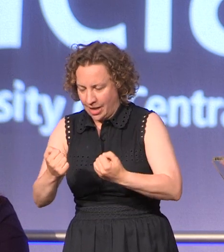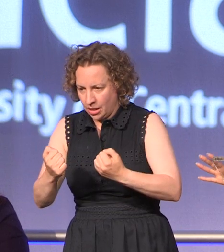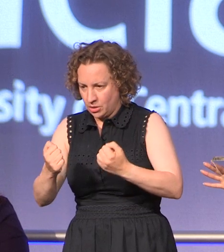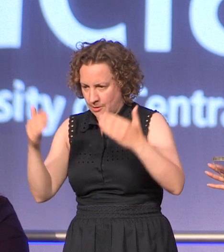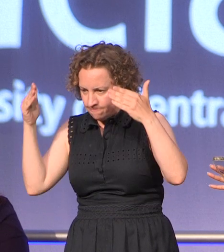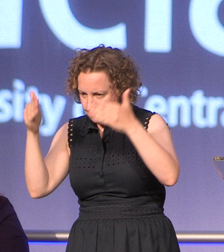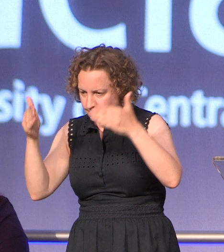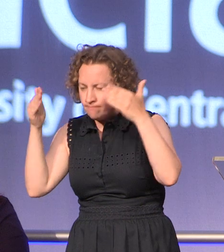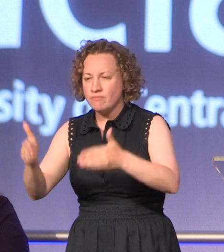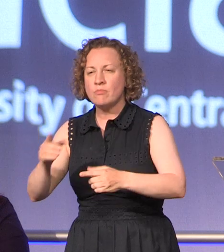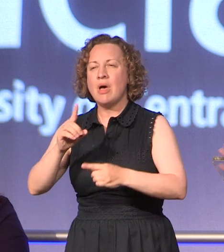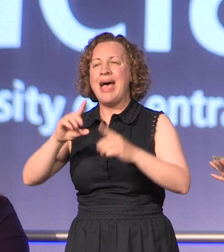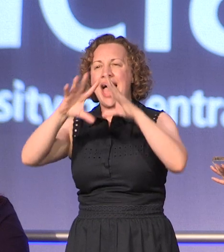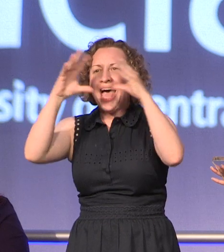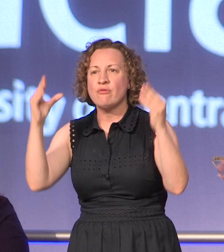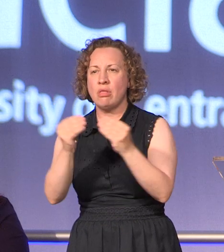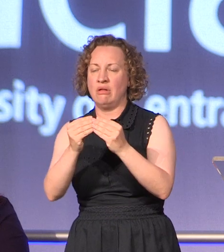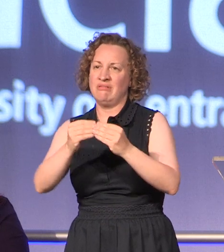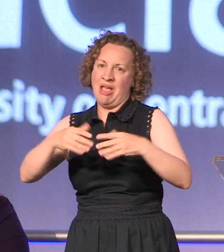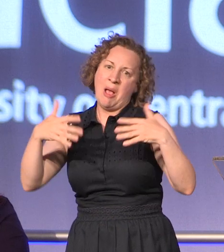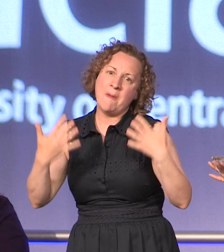amazing at everything because you'll exhaust yourself and nobody's amazing at